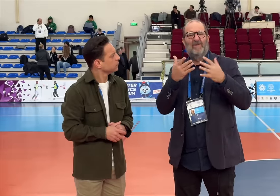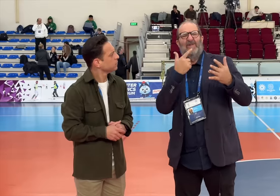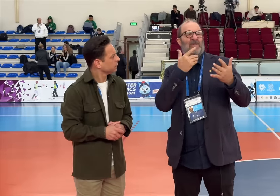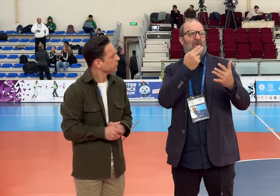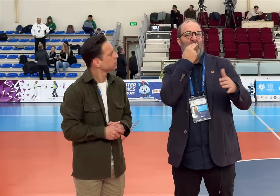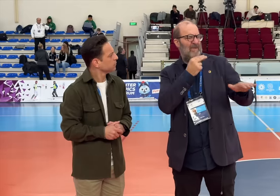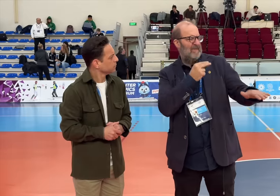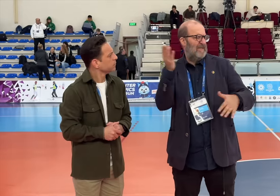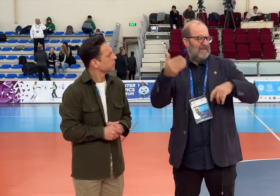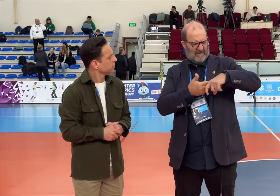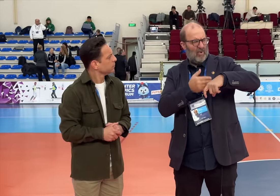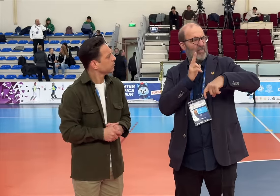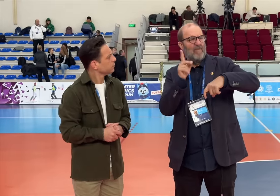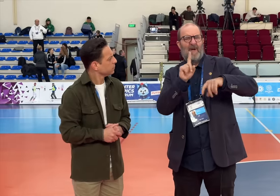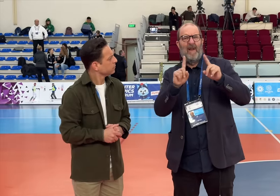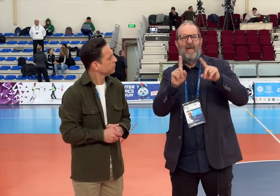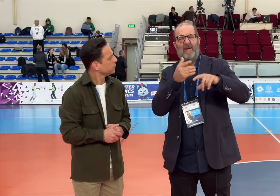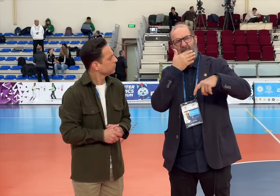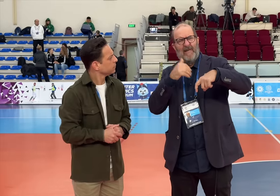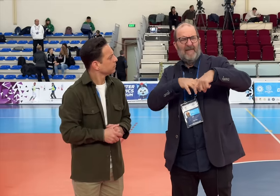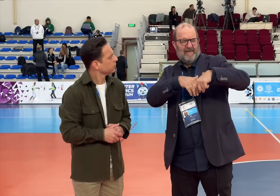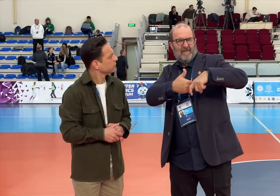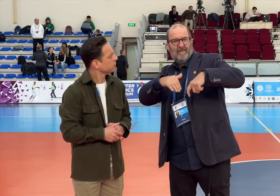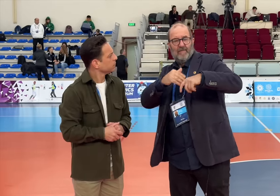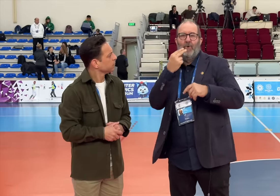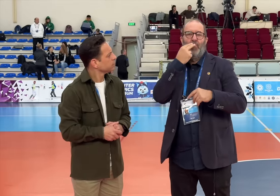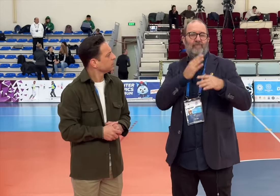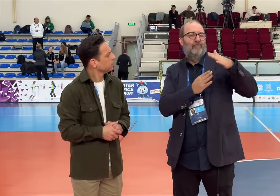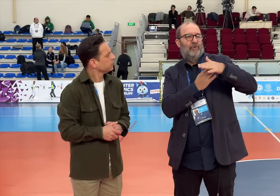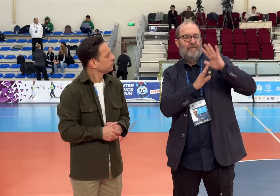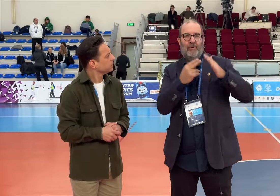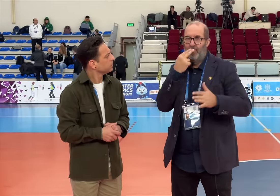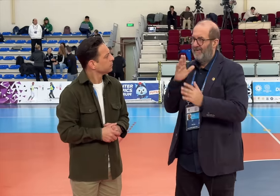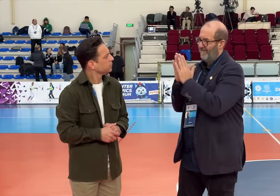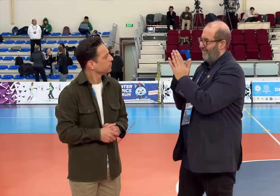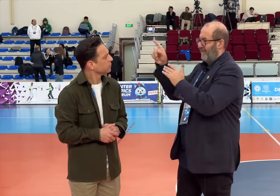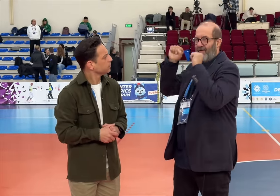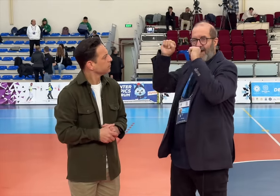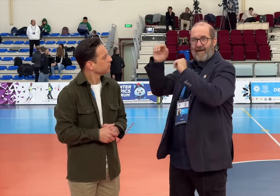[Rosario]: The coach complained to the referee that the fans were too close to the spectator barrier. The referee stopped the game and asked